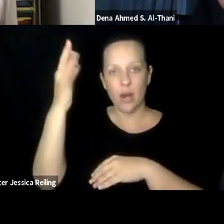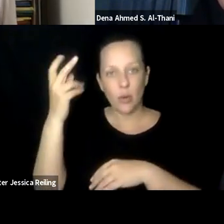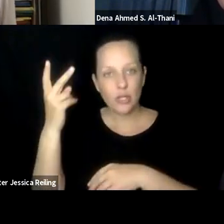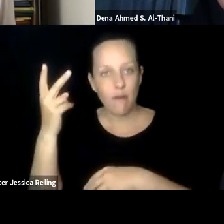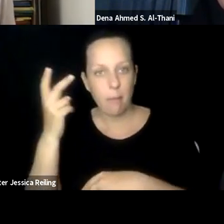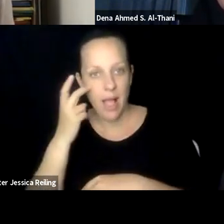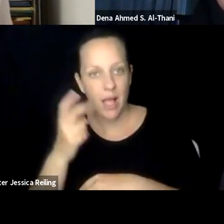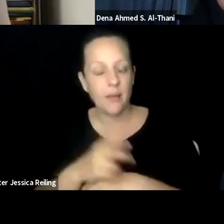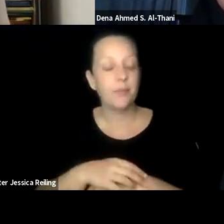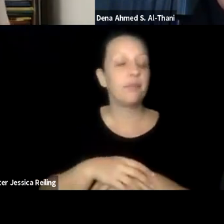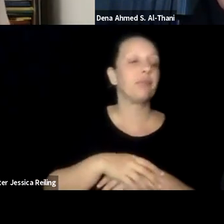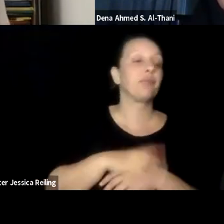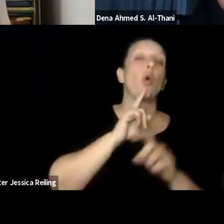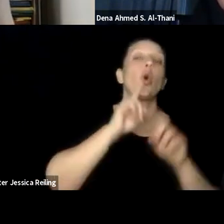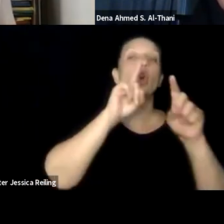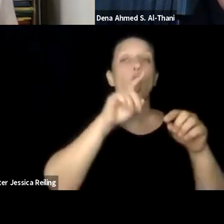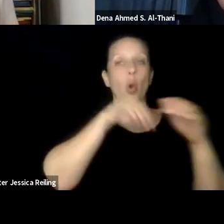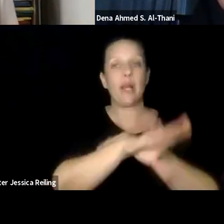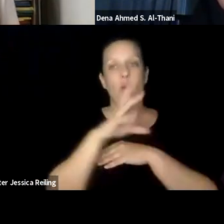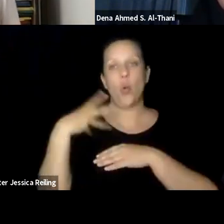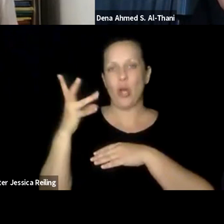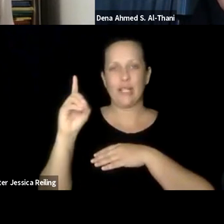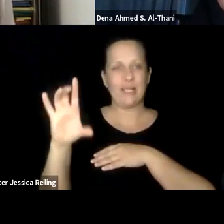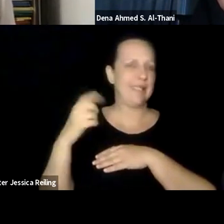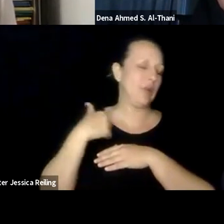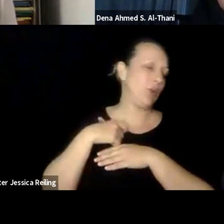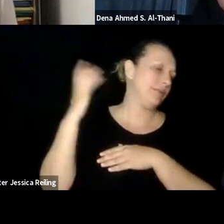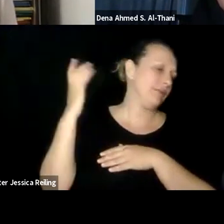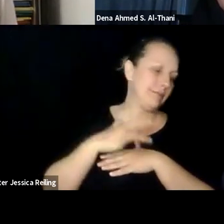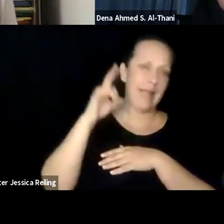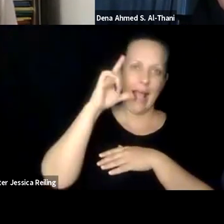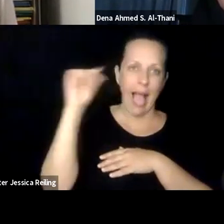the blind and print disabled, or to go to the headquarters of the National